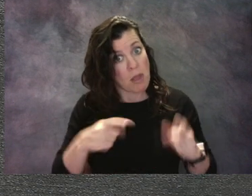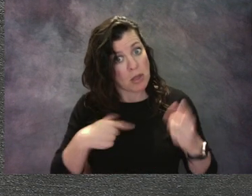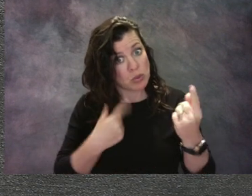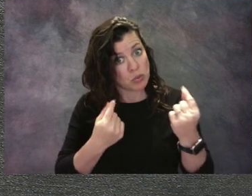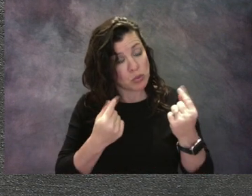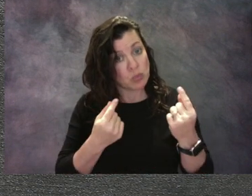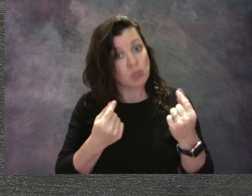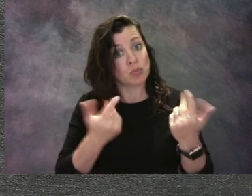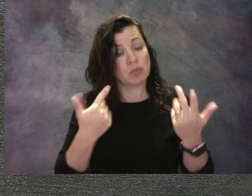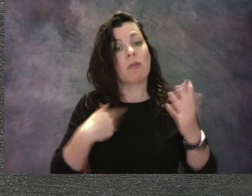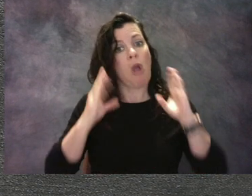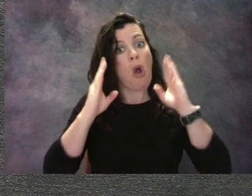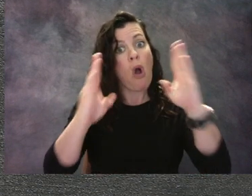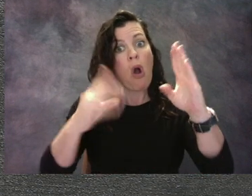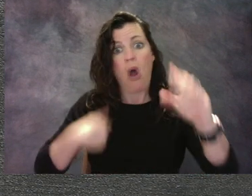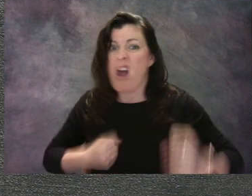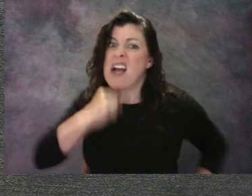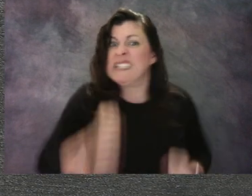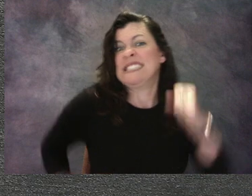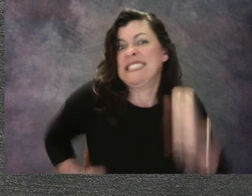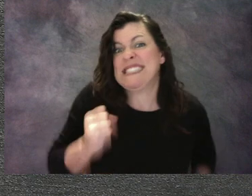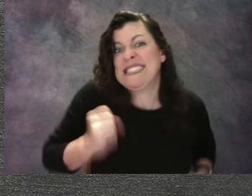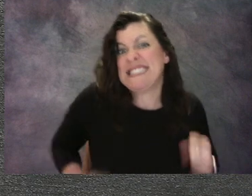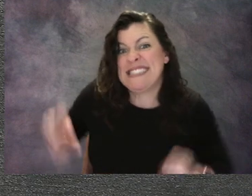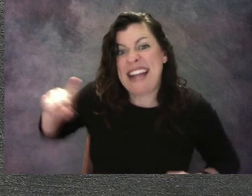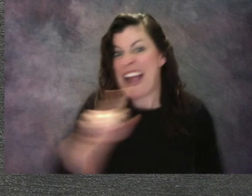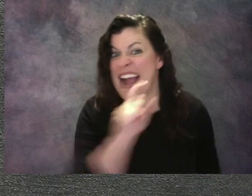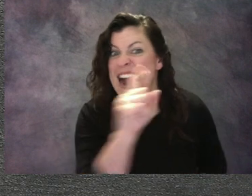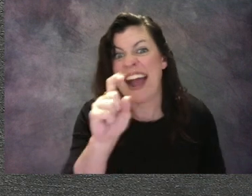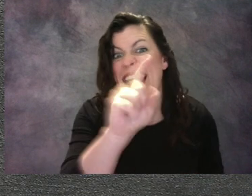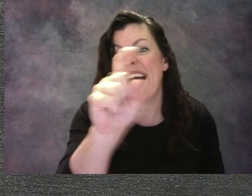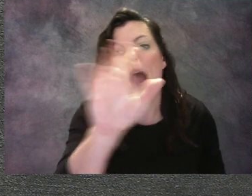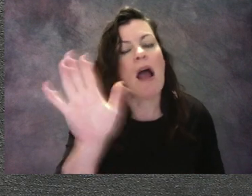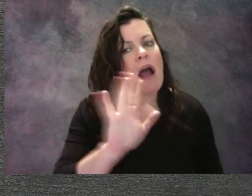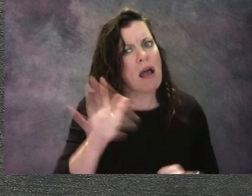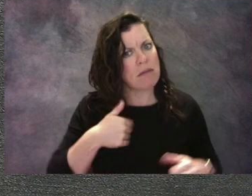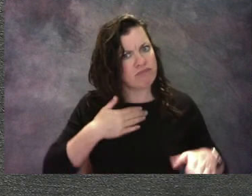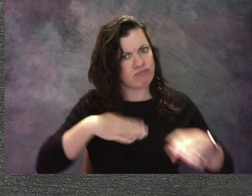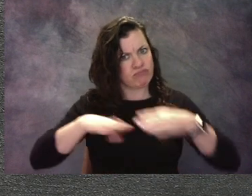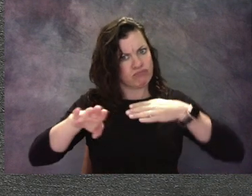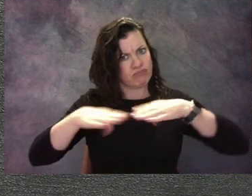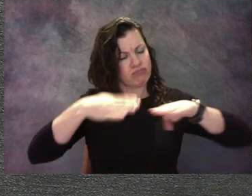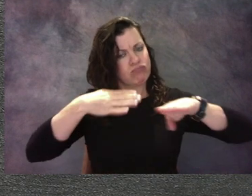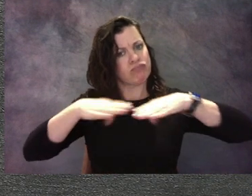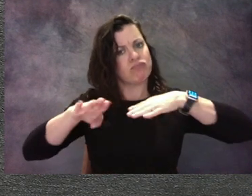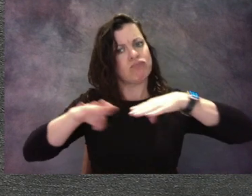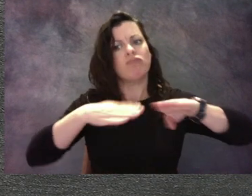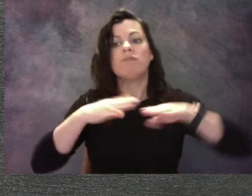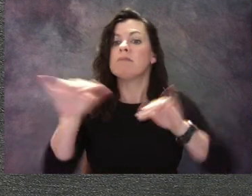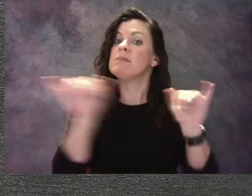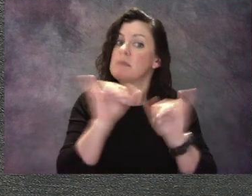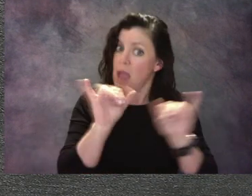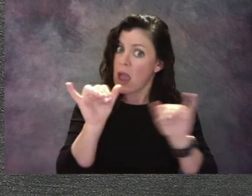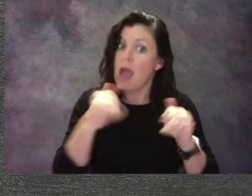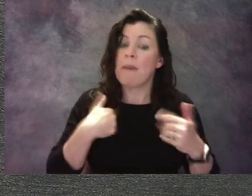Probably not. It's important to walk in an art museum so we don't run into people or the art that's hanging on the wall